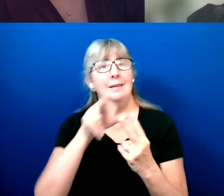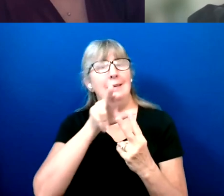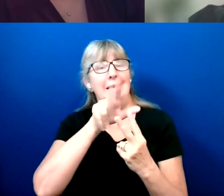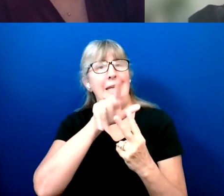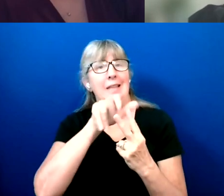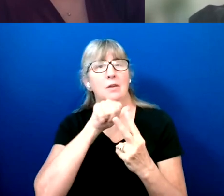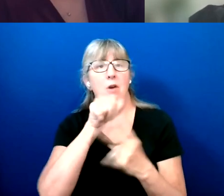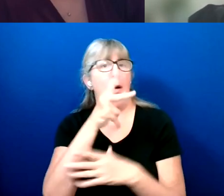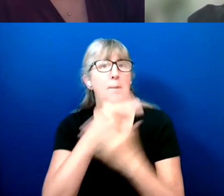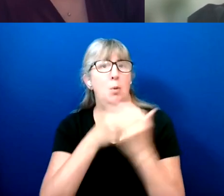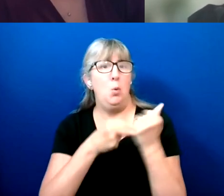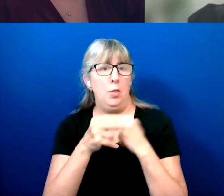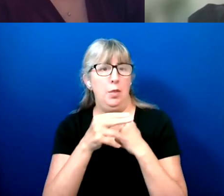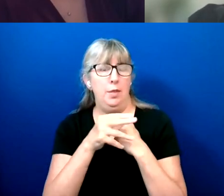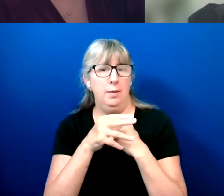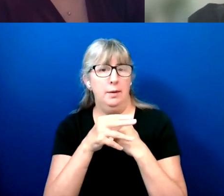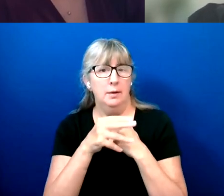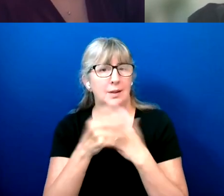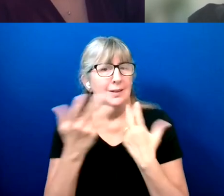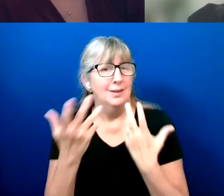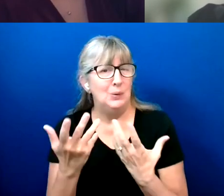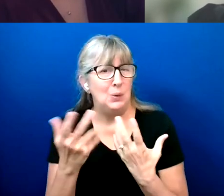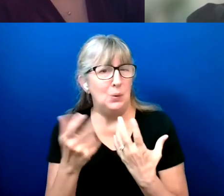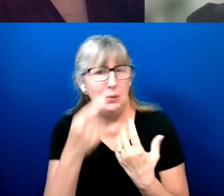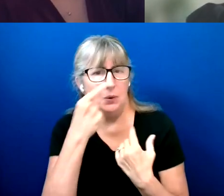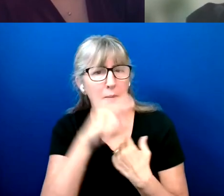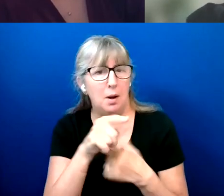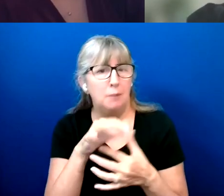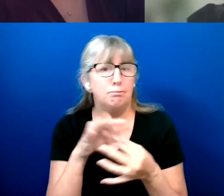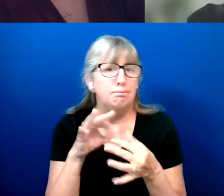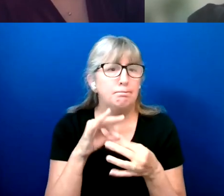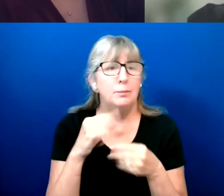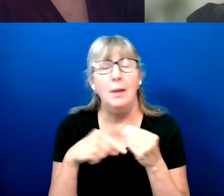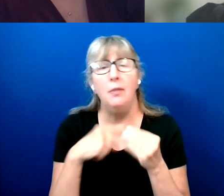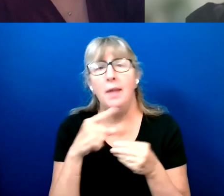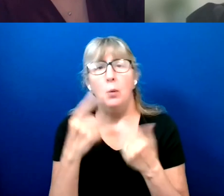So I was hoping you can peek to that and what is going on there?